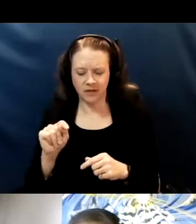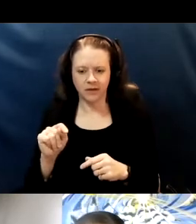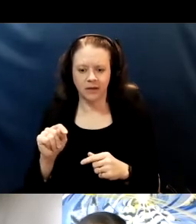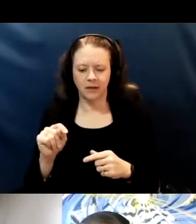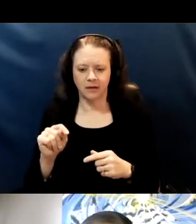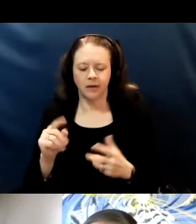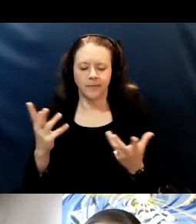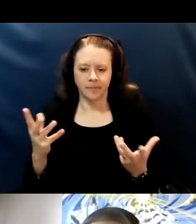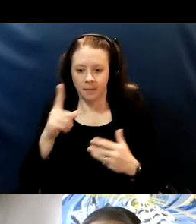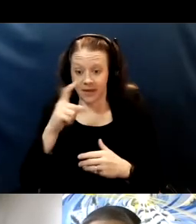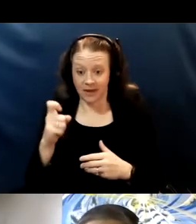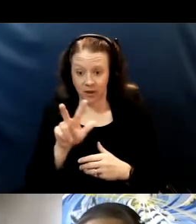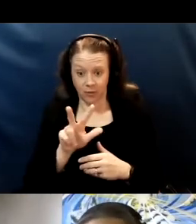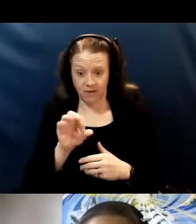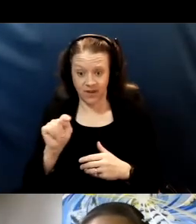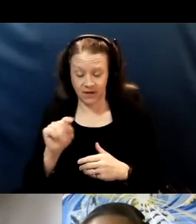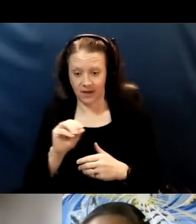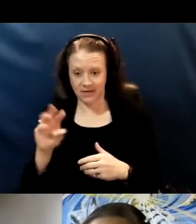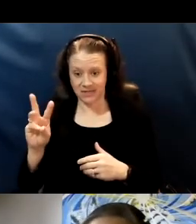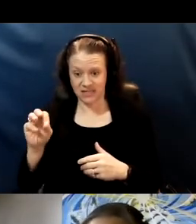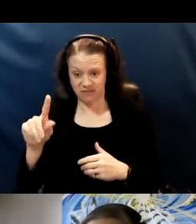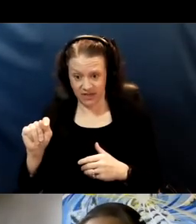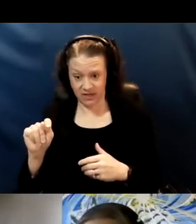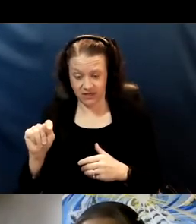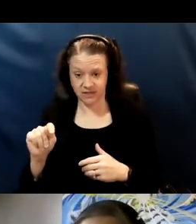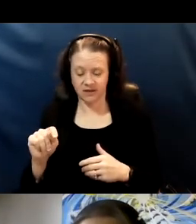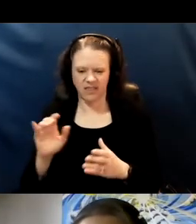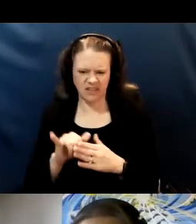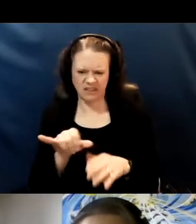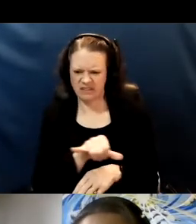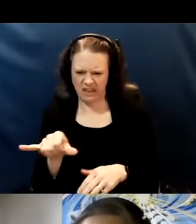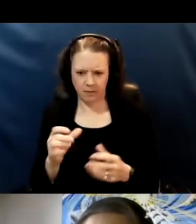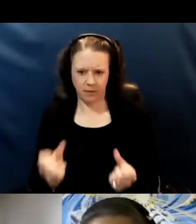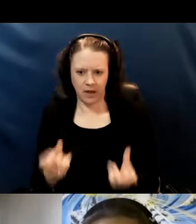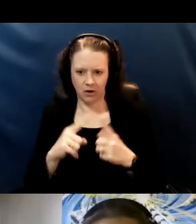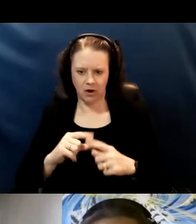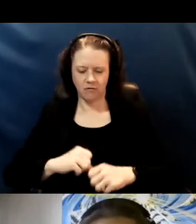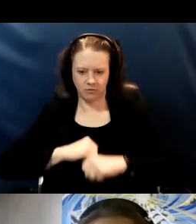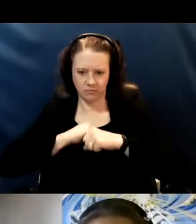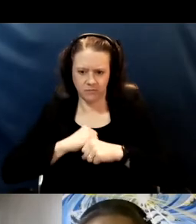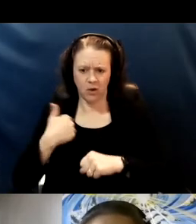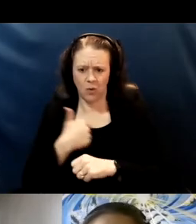between three feet and six feet based on many recent research studies that are really convincing.